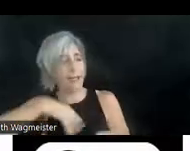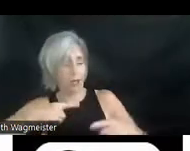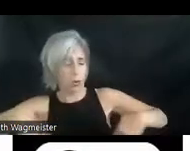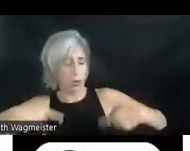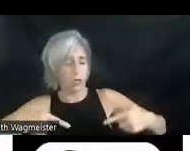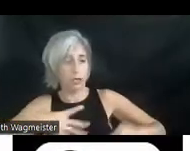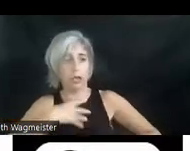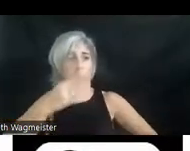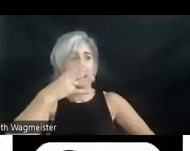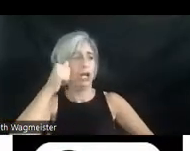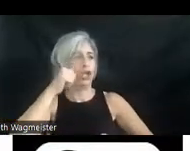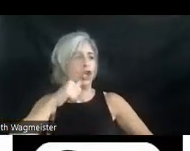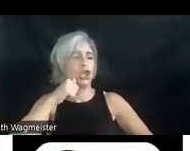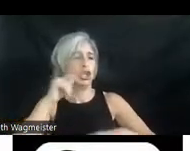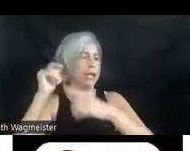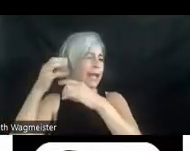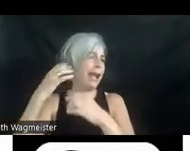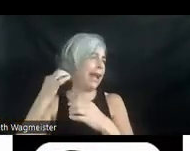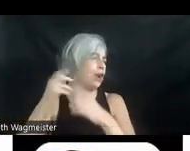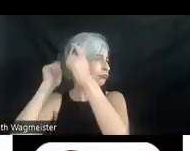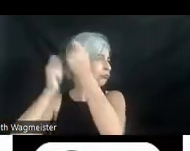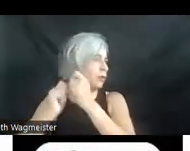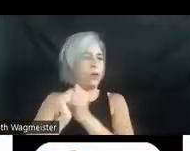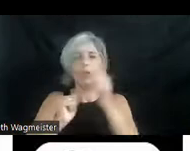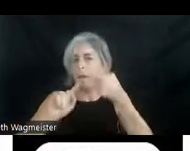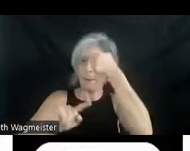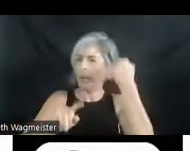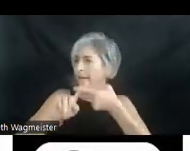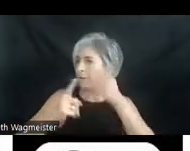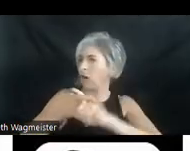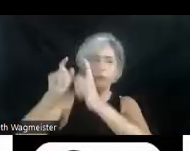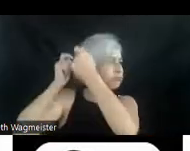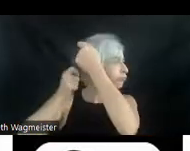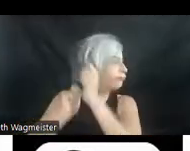gets braided into corn rows by her black friend. Now a man's hand on the counter become